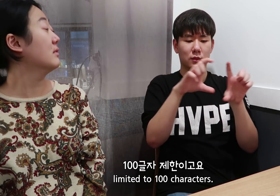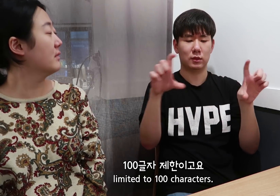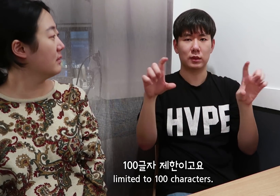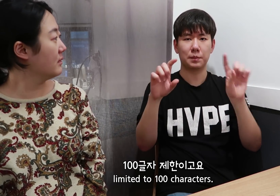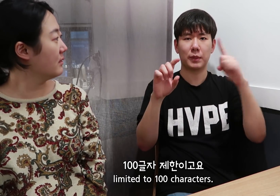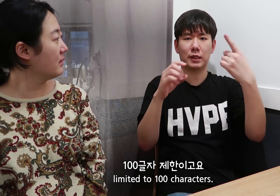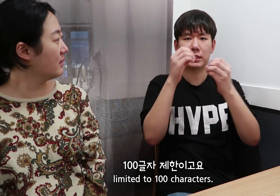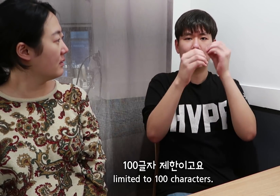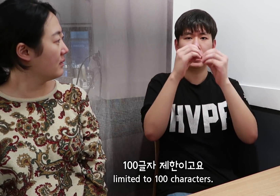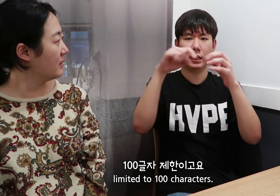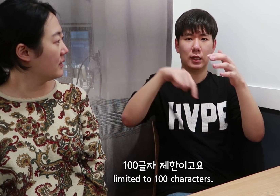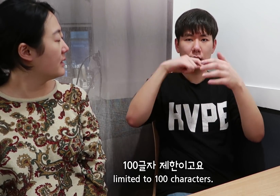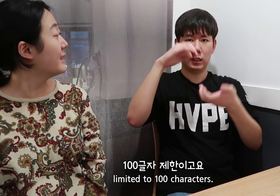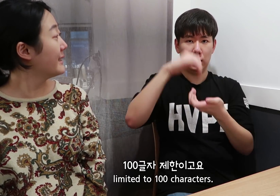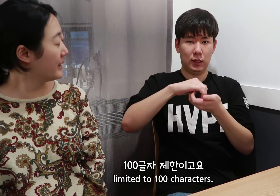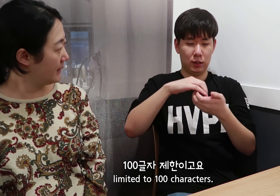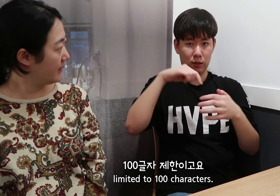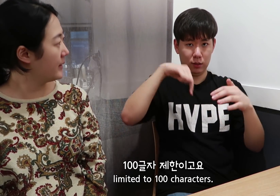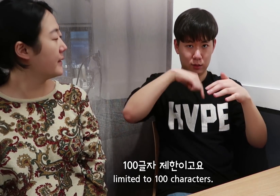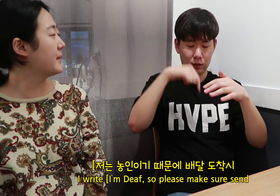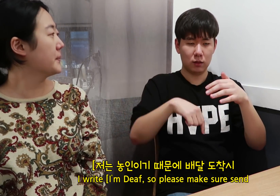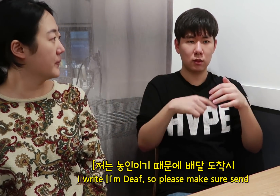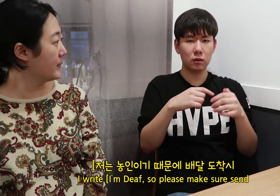limited to 100 characters.